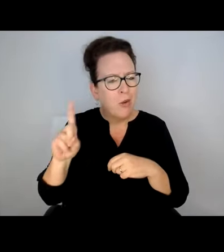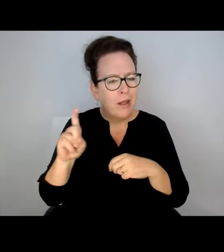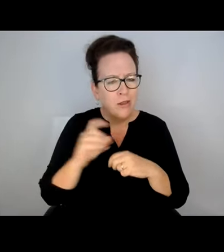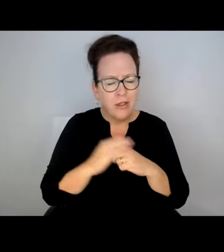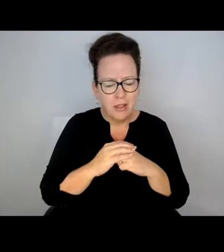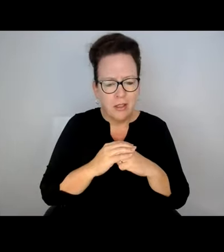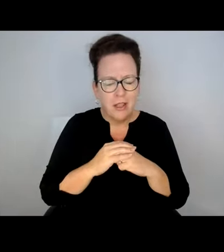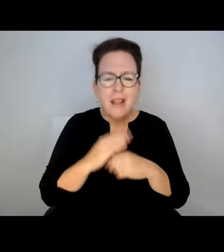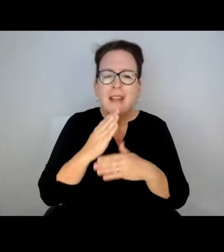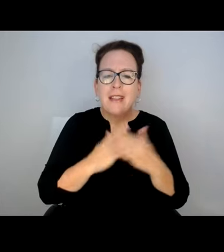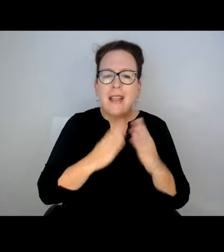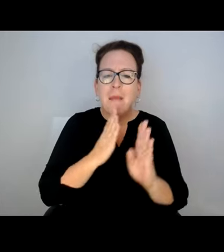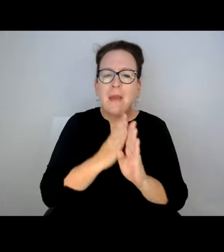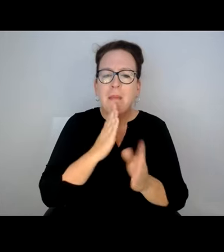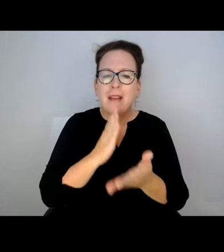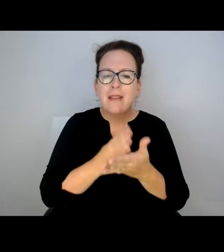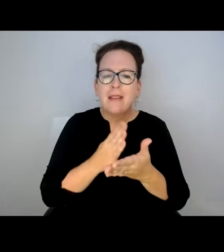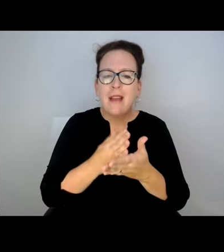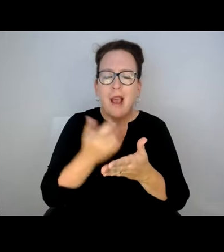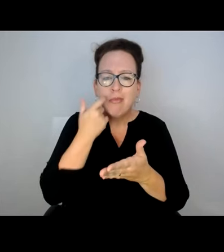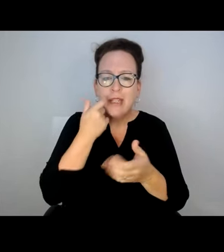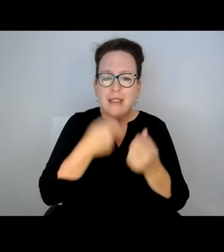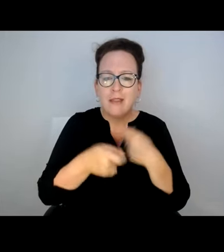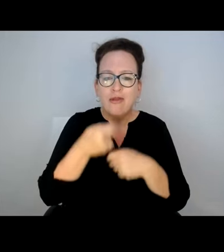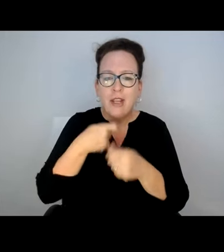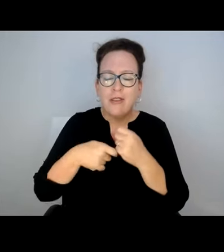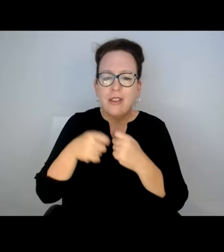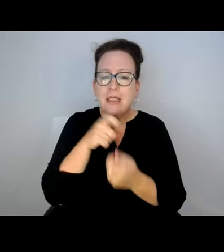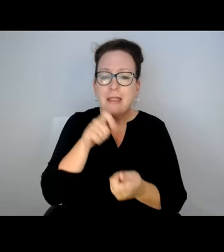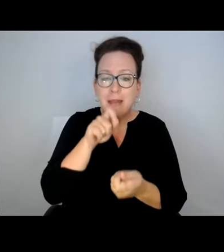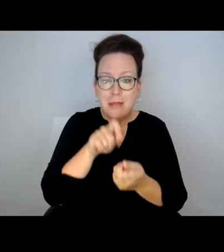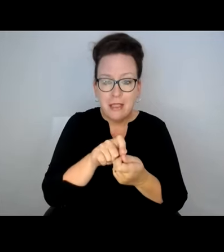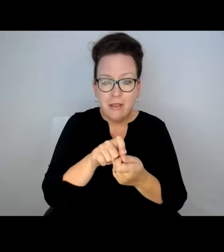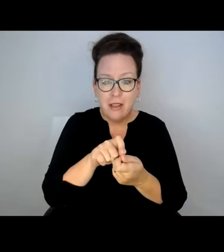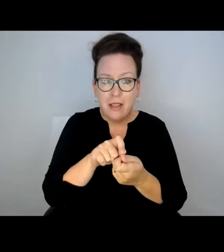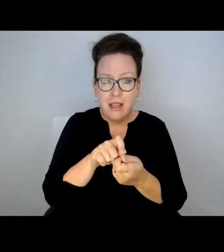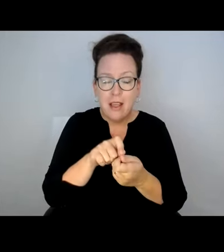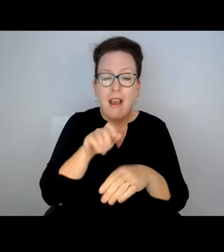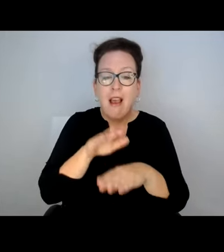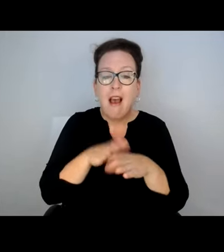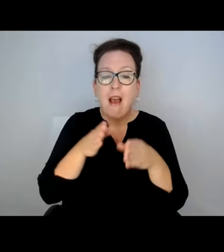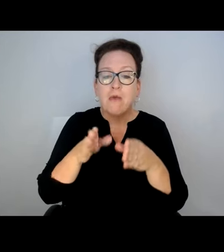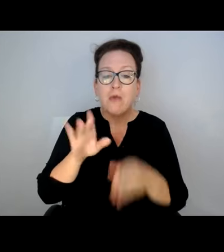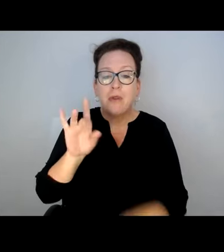REAL QUICKLY. I HAVE A QUESTION.